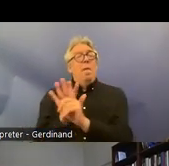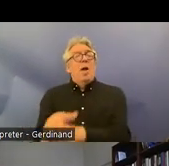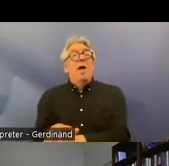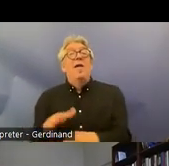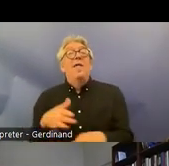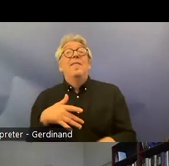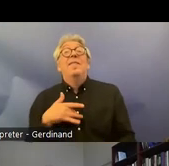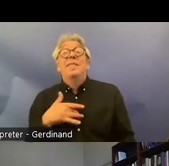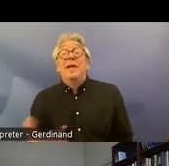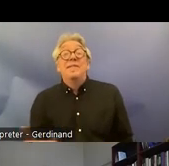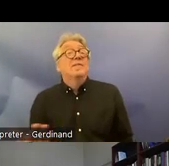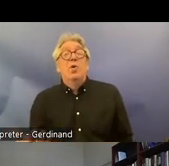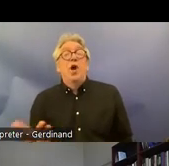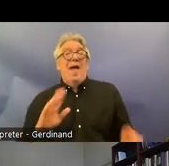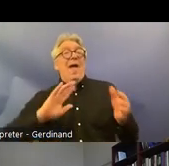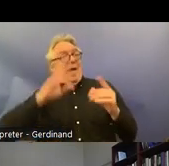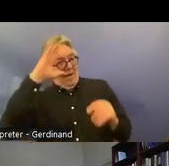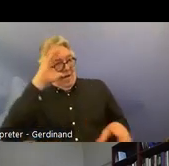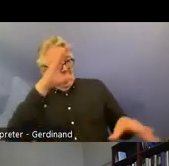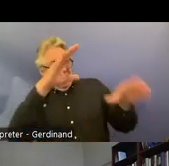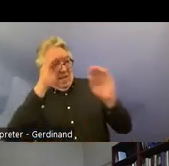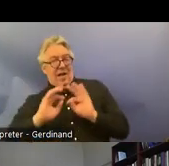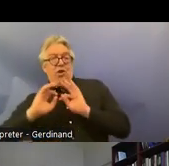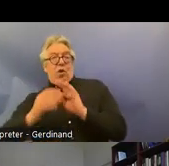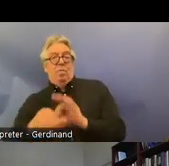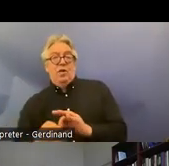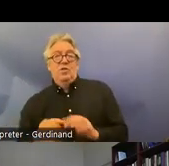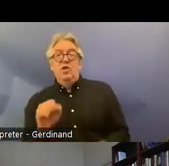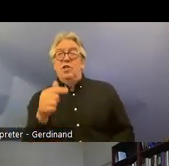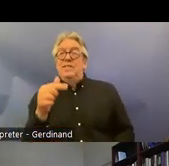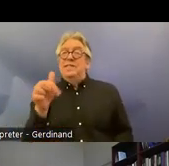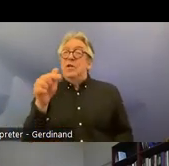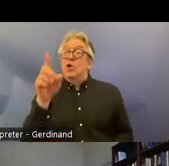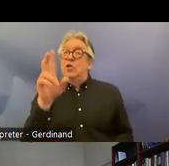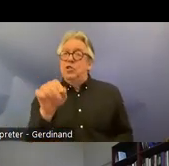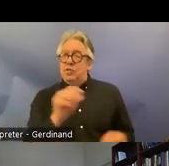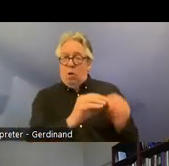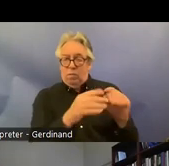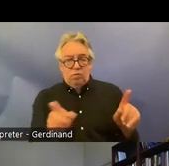interpretation rather than status it's a question what the convention